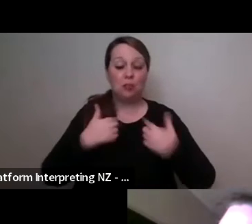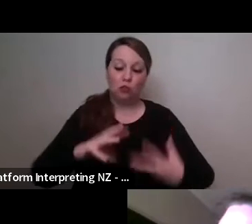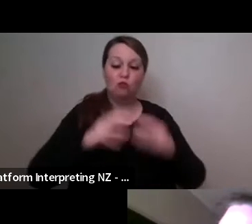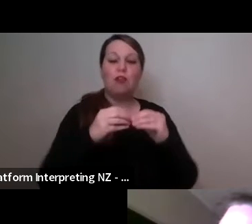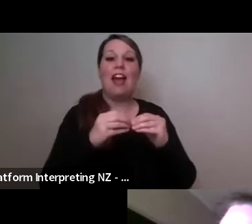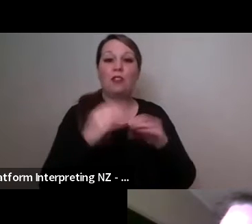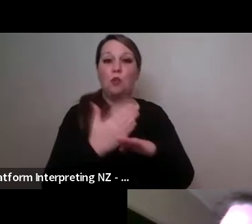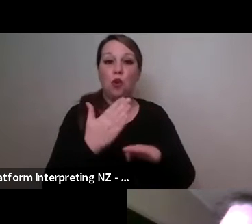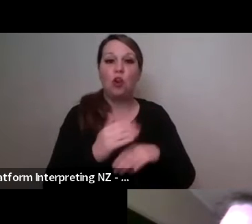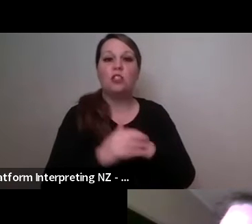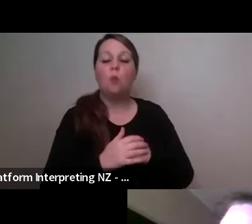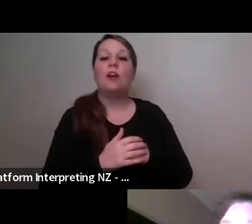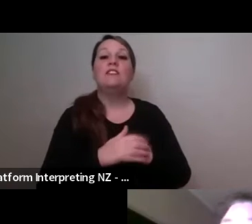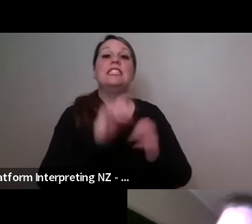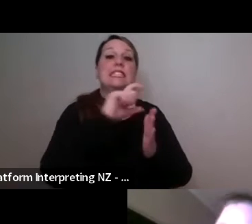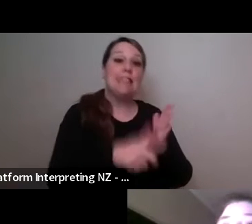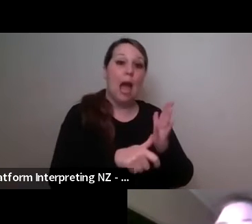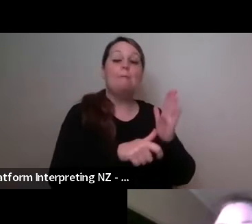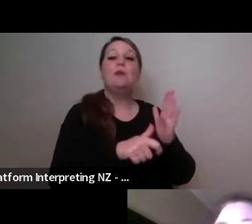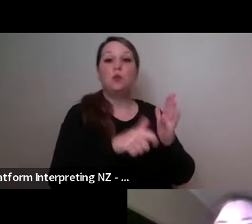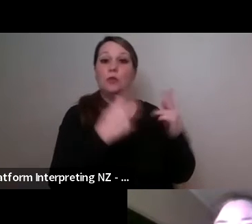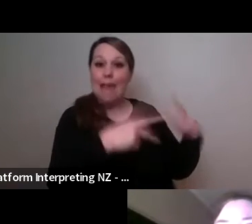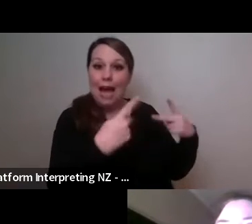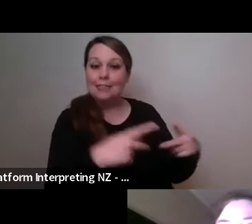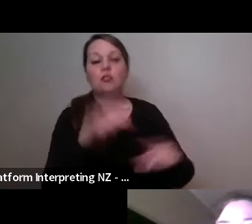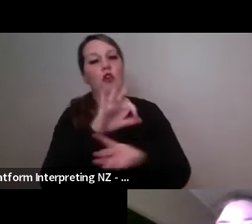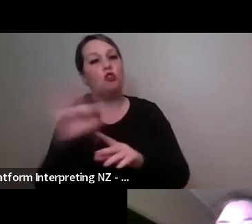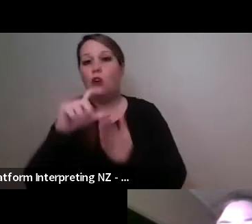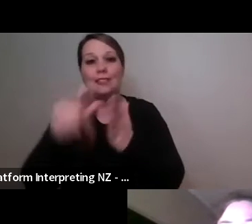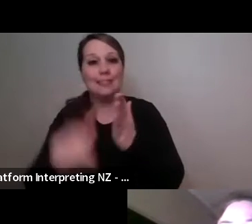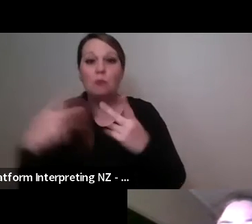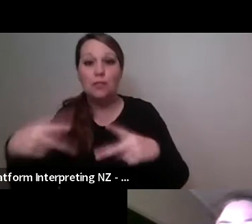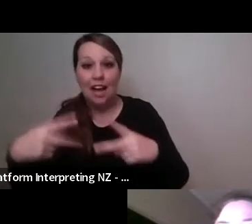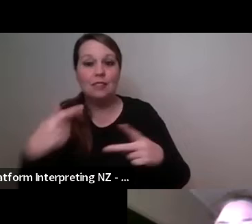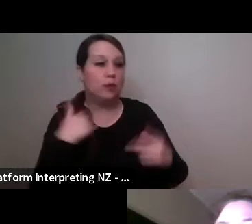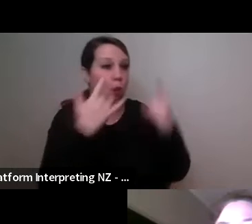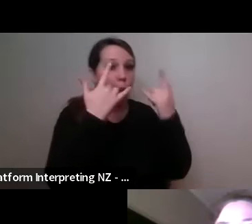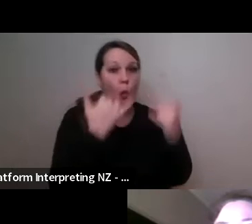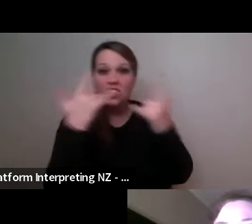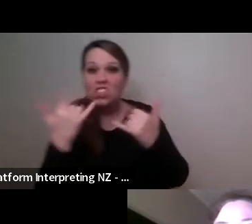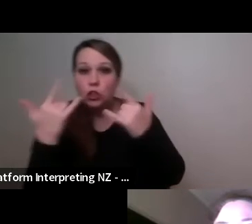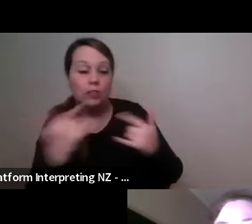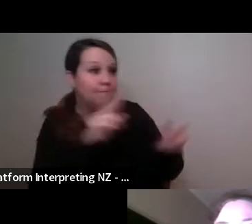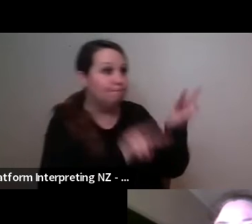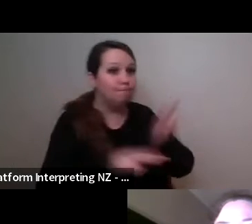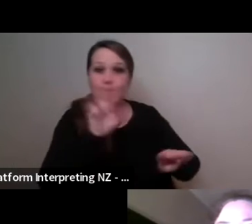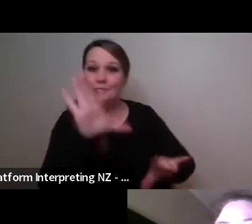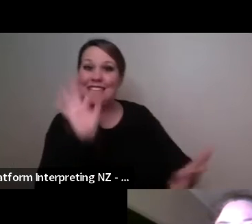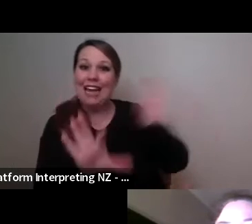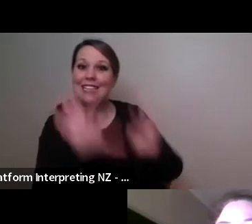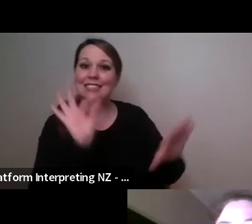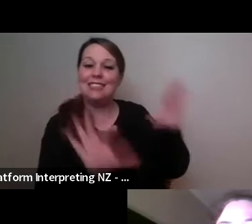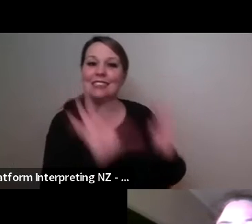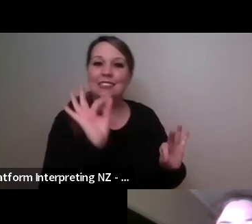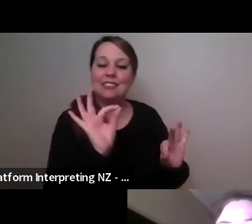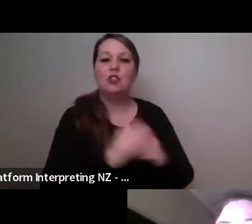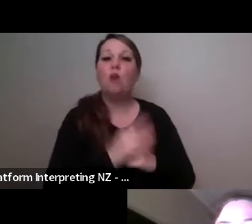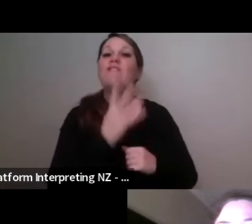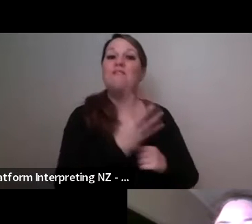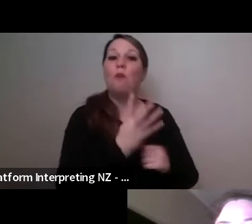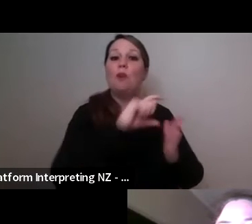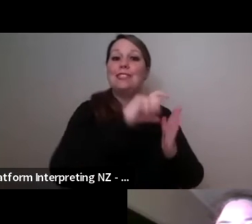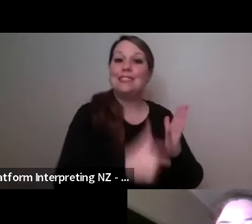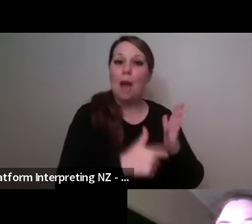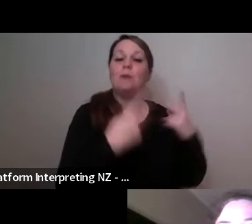disabled and non-disabled dancers and we have um four uh four disabled dancers and five non-disabled